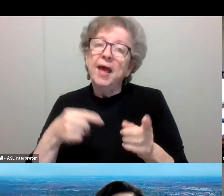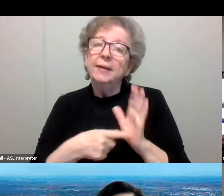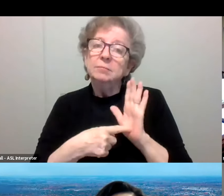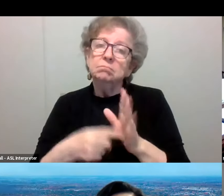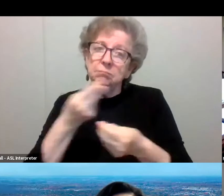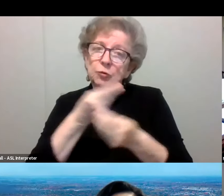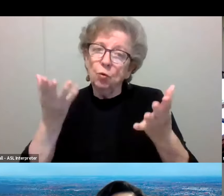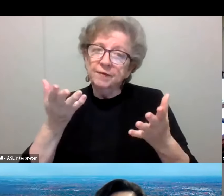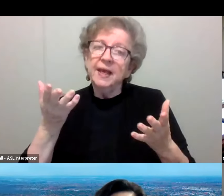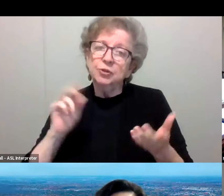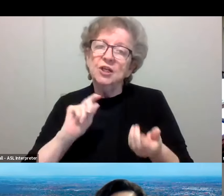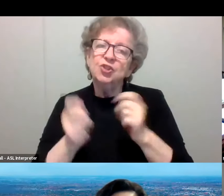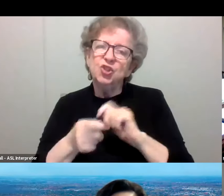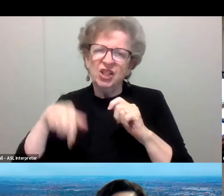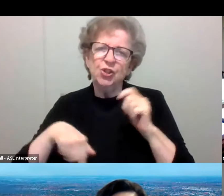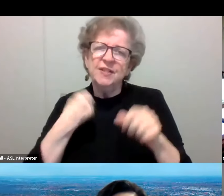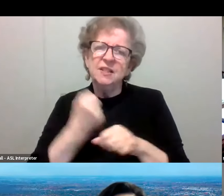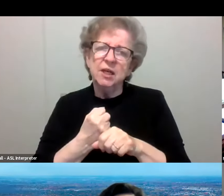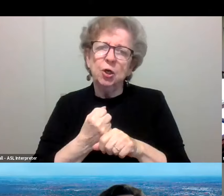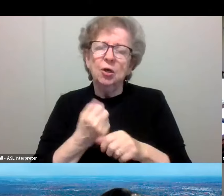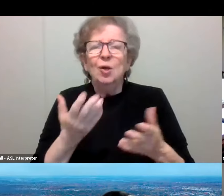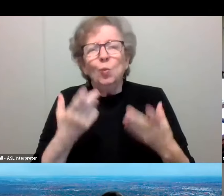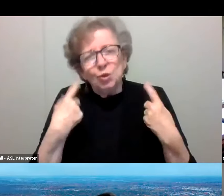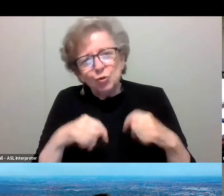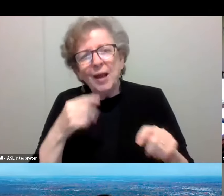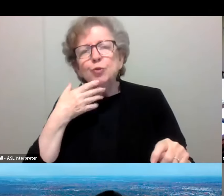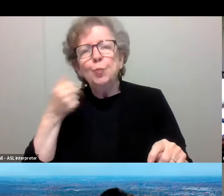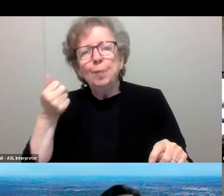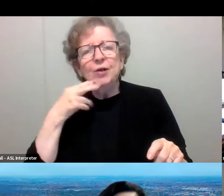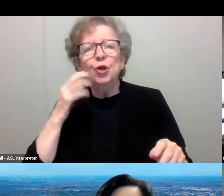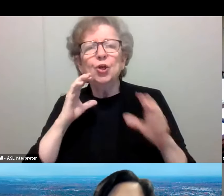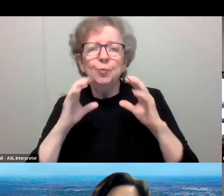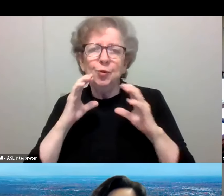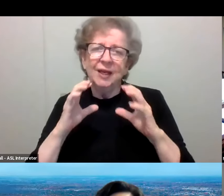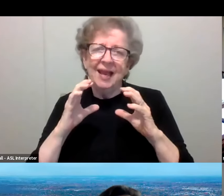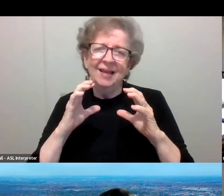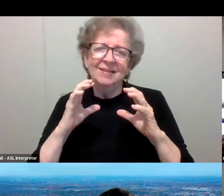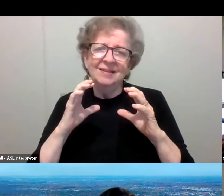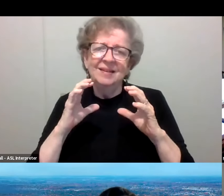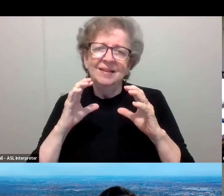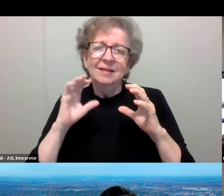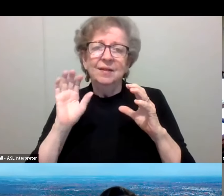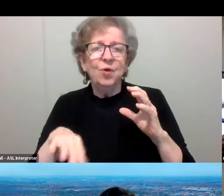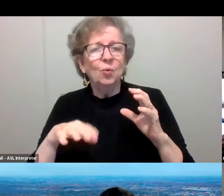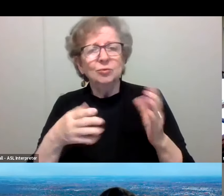to try and sort of better communicate what the notifications are intended to do.